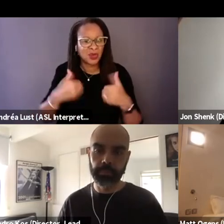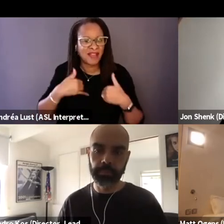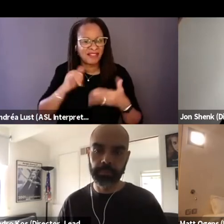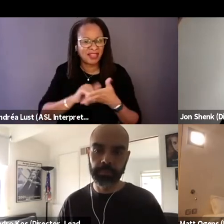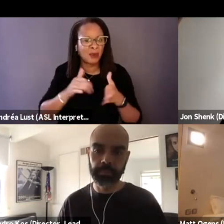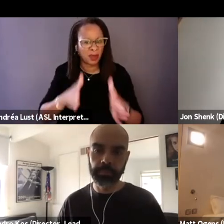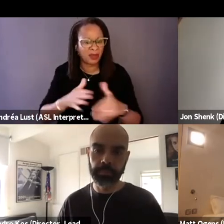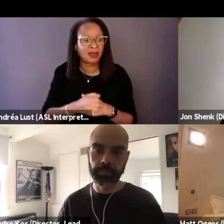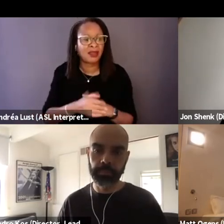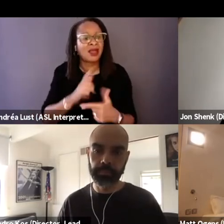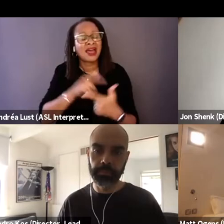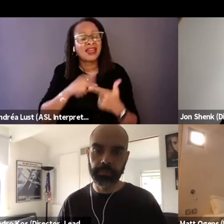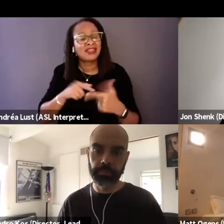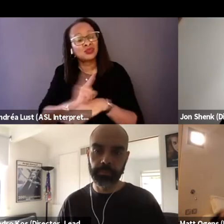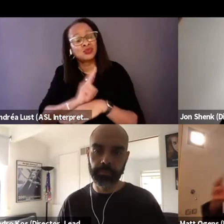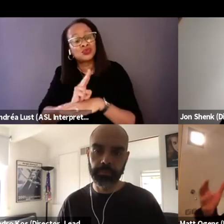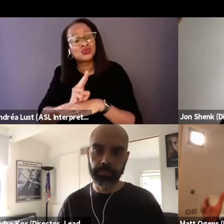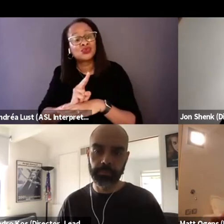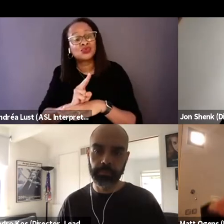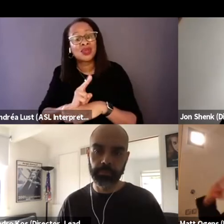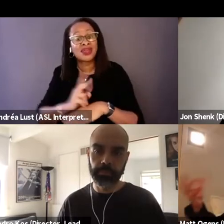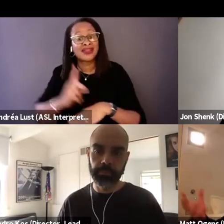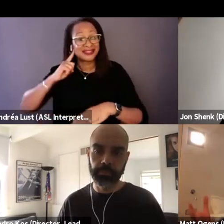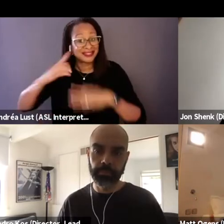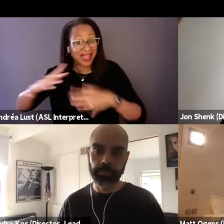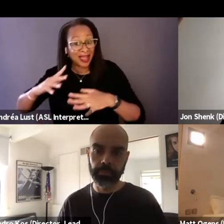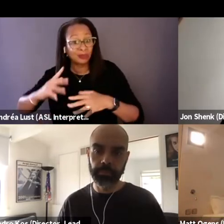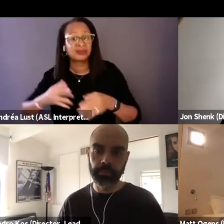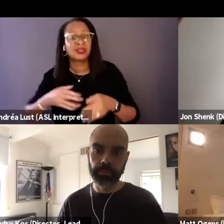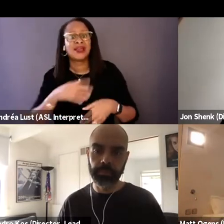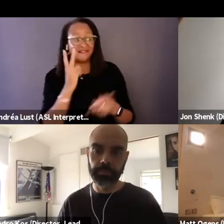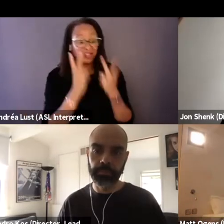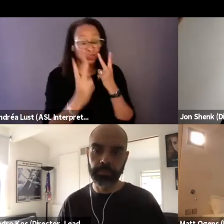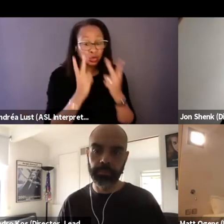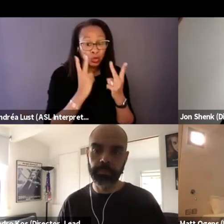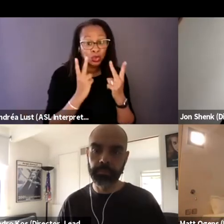and then use sound and the visual to give you that